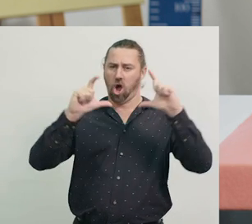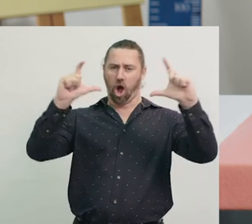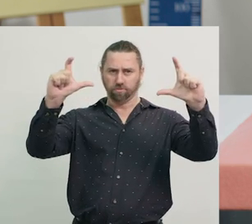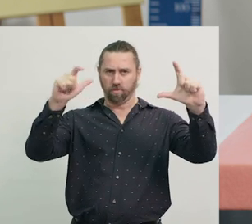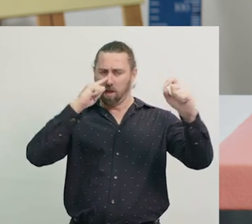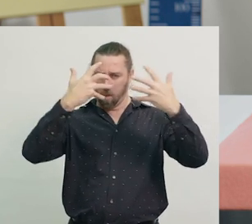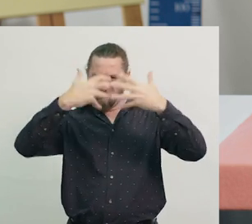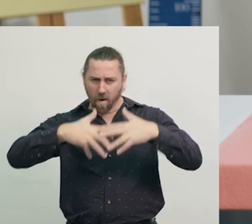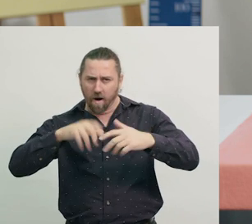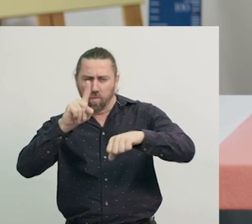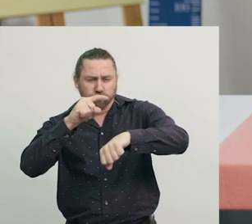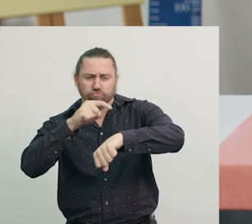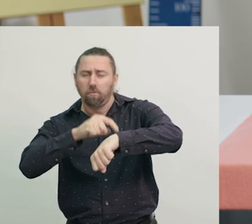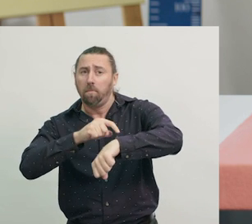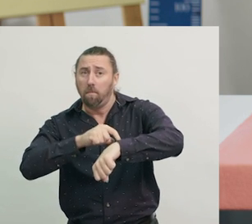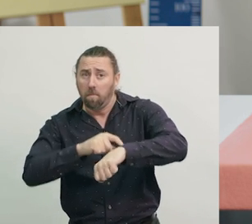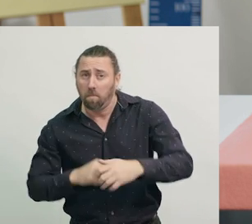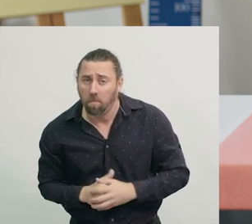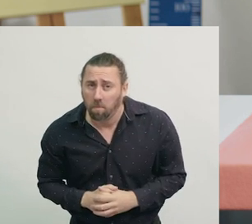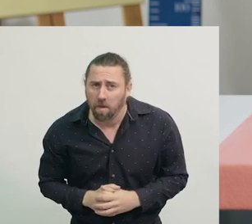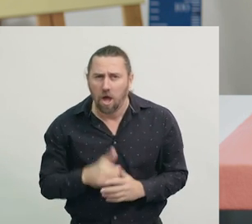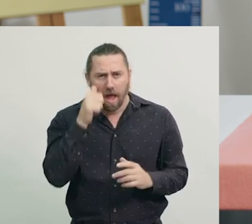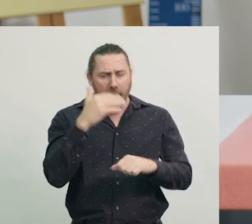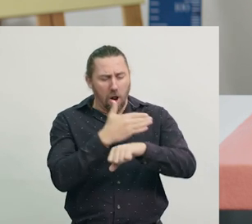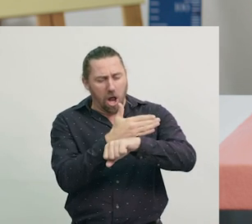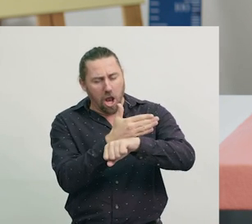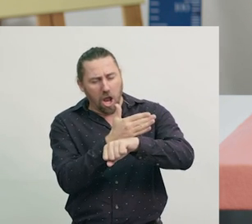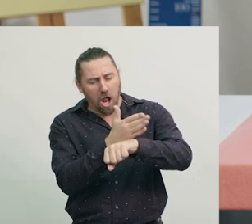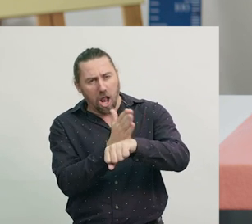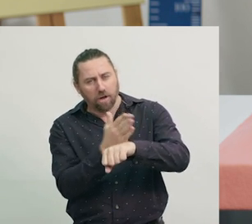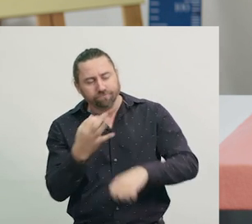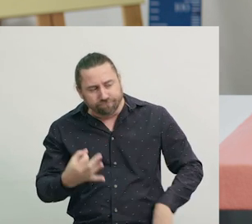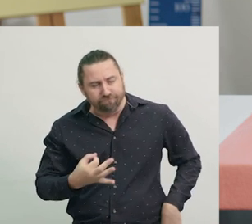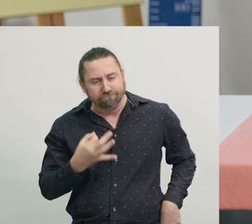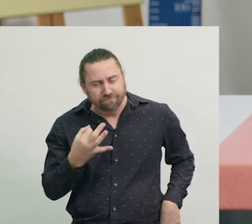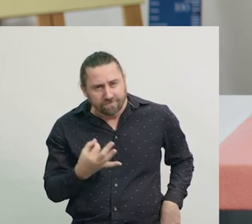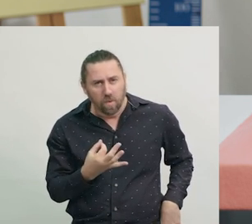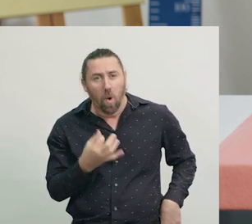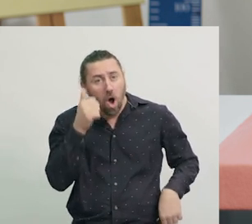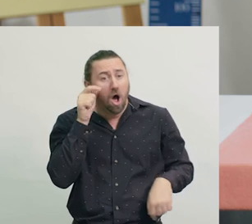They can tell you how long something takes and when something’s due to happen.